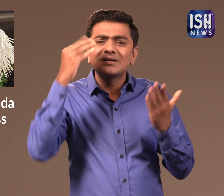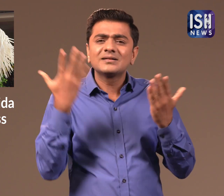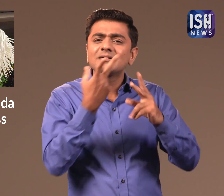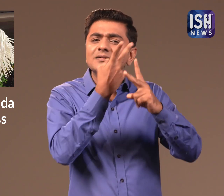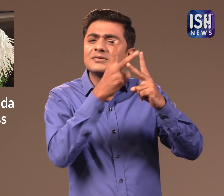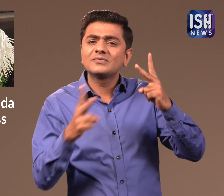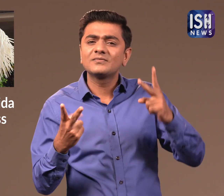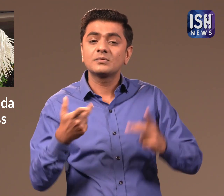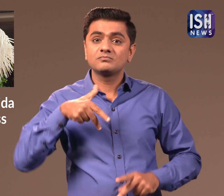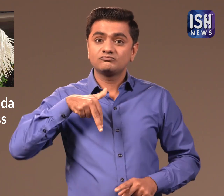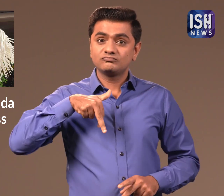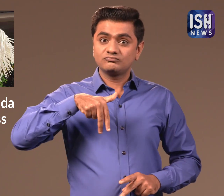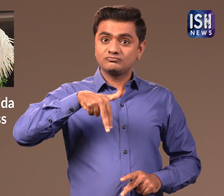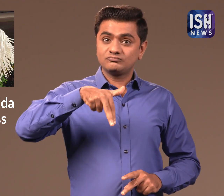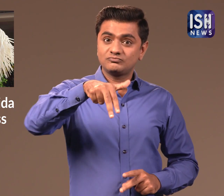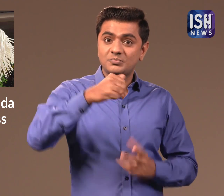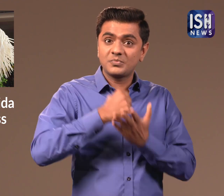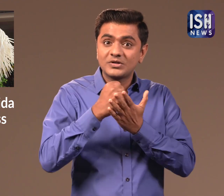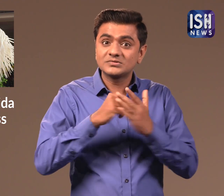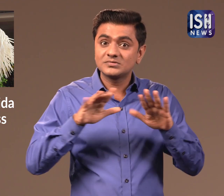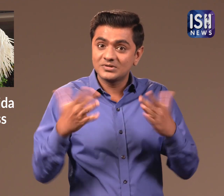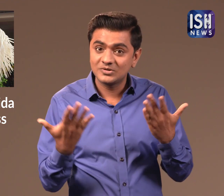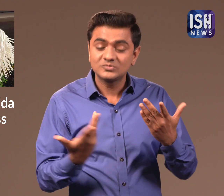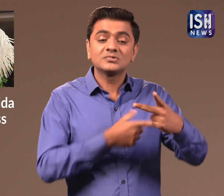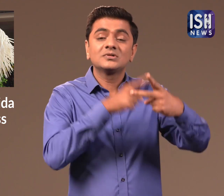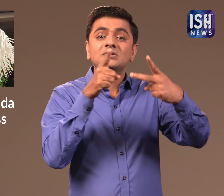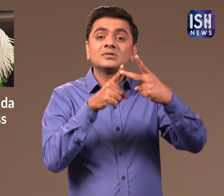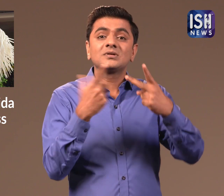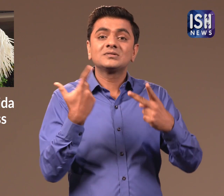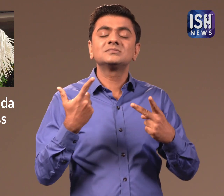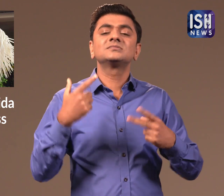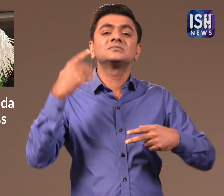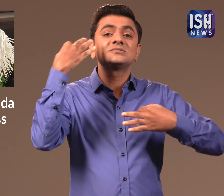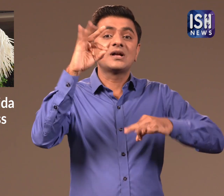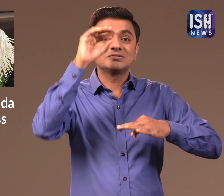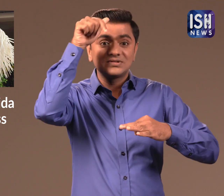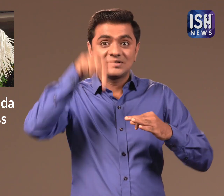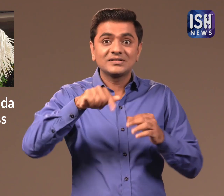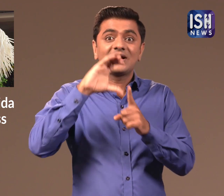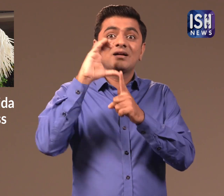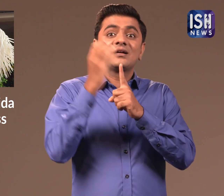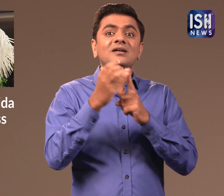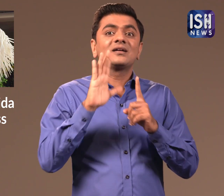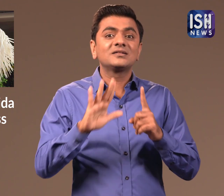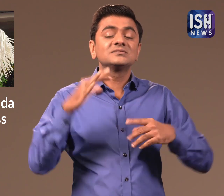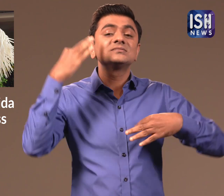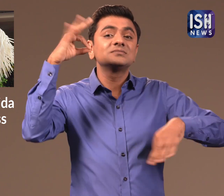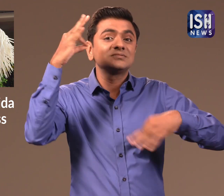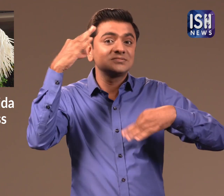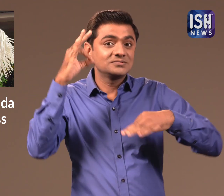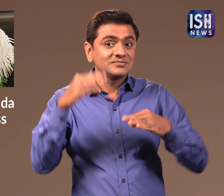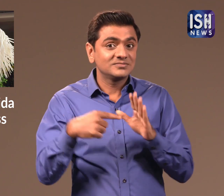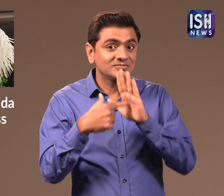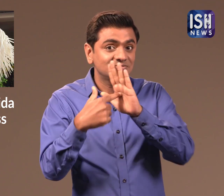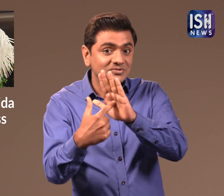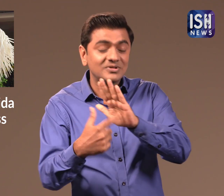walking the ramp, posing for photographs and learning traditional dance form